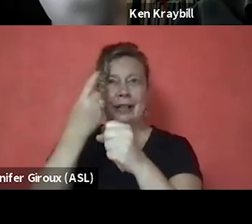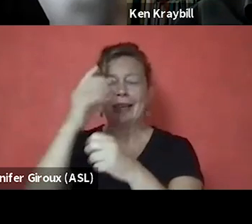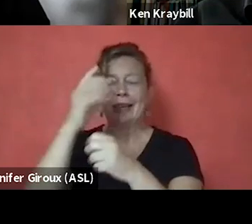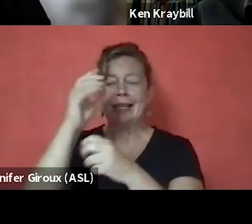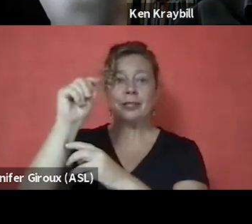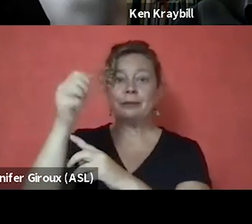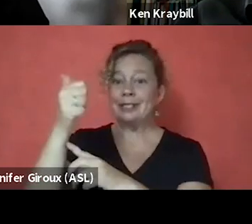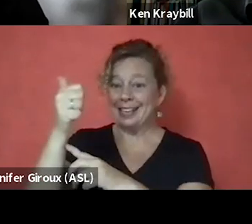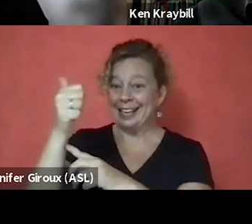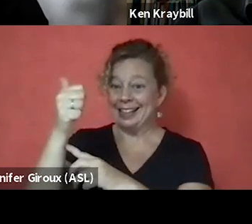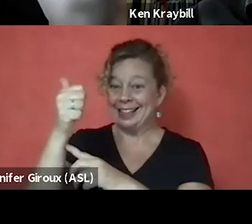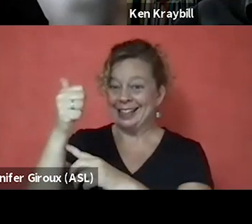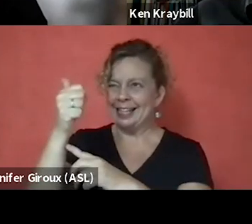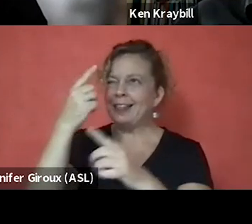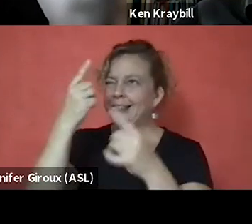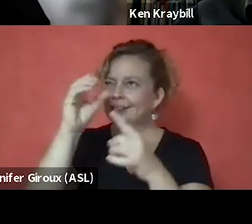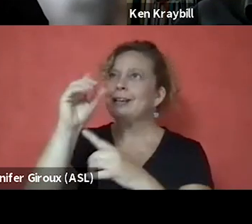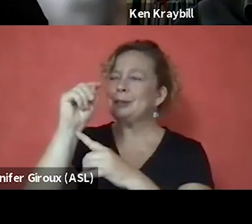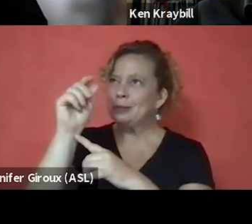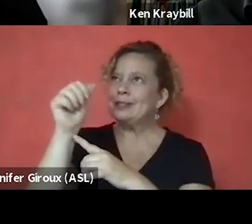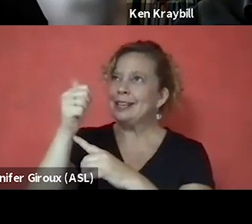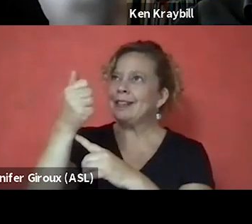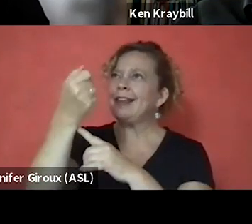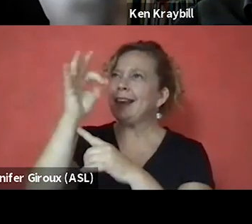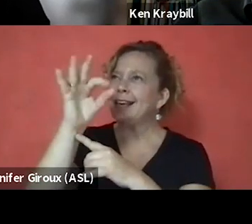Nope, I think my recovery date is October the 10th, 1994.